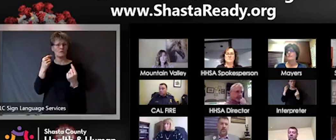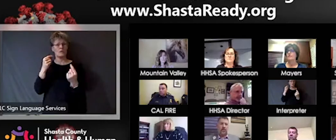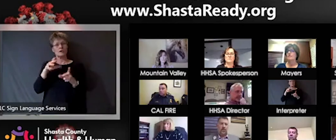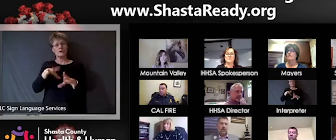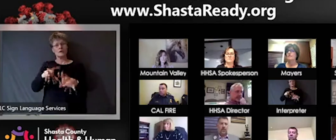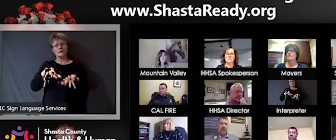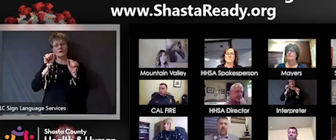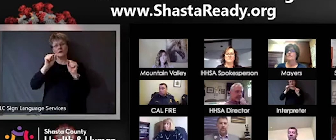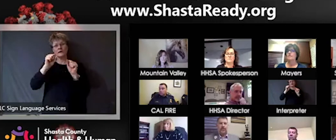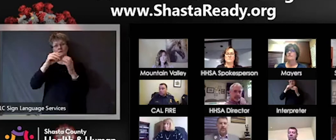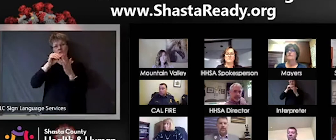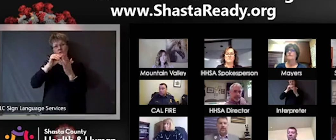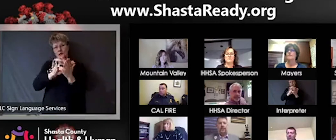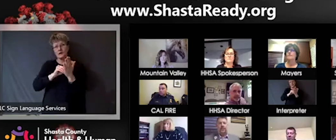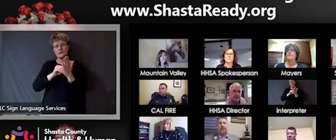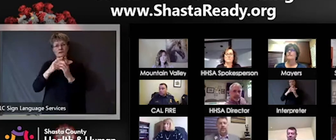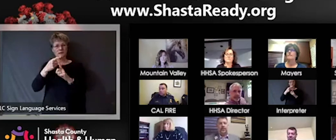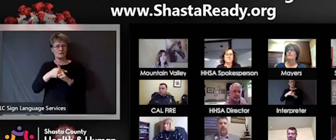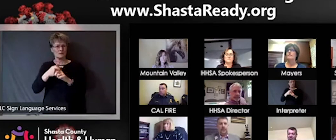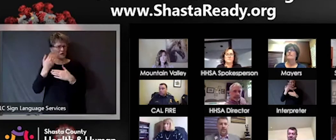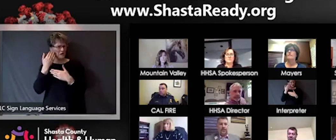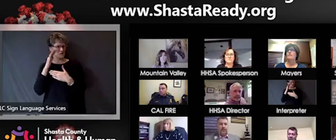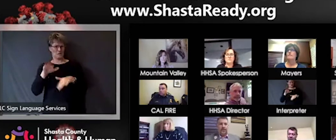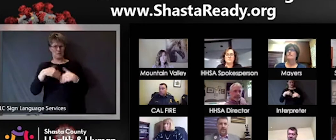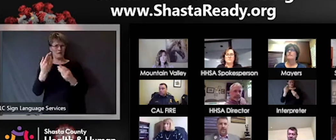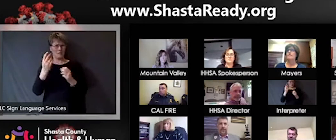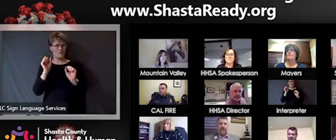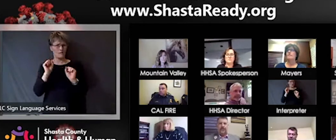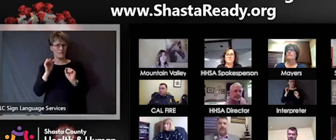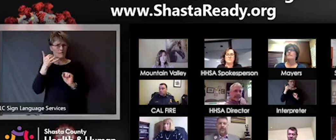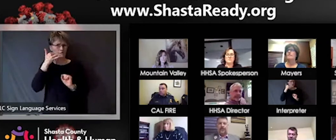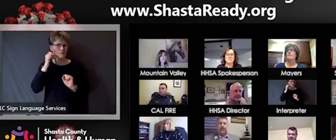and as that app available in the States,